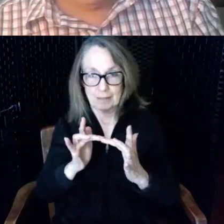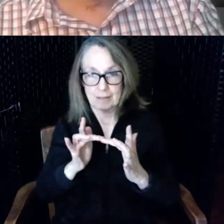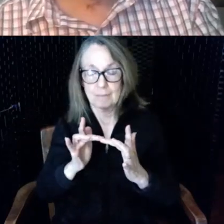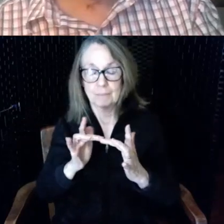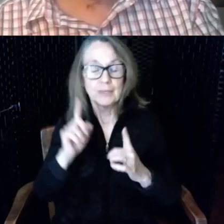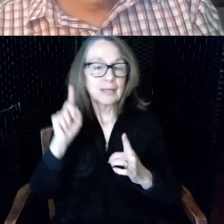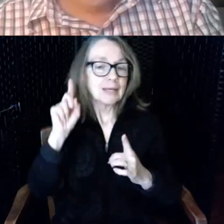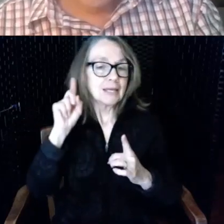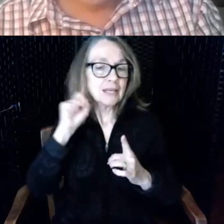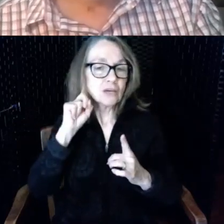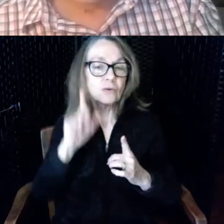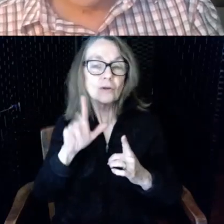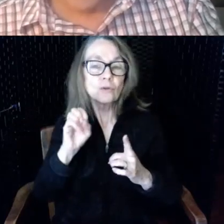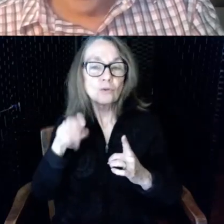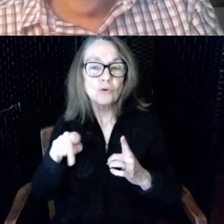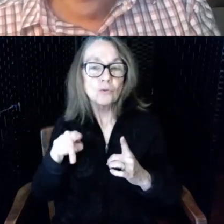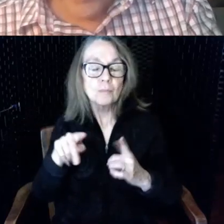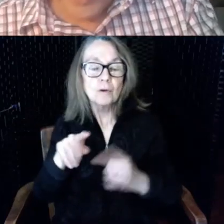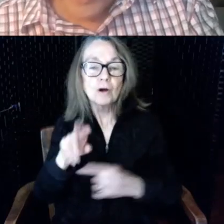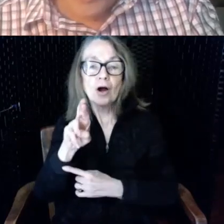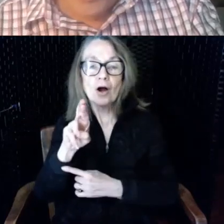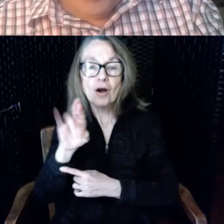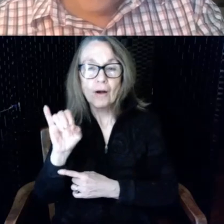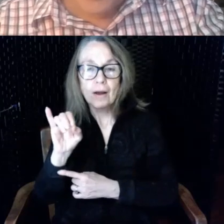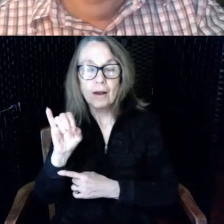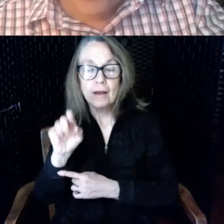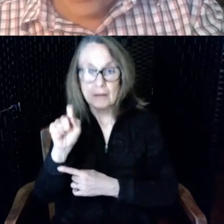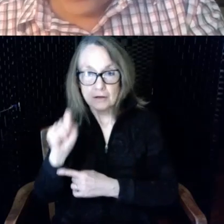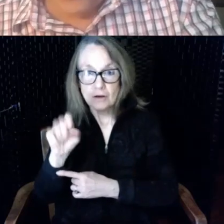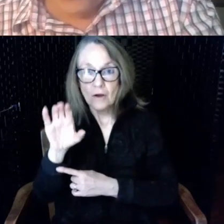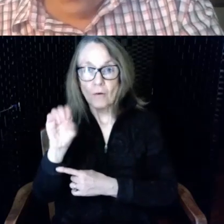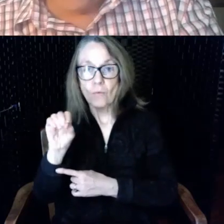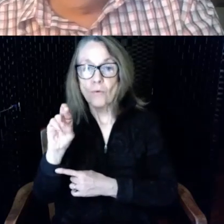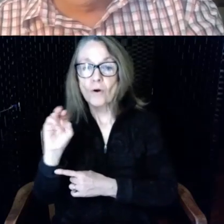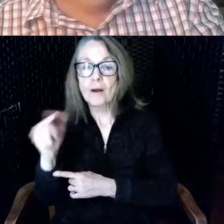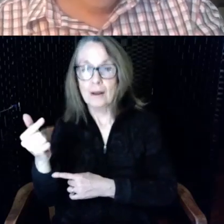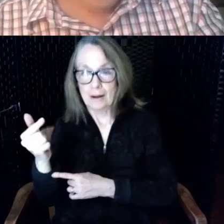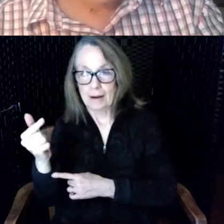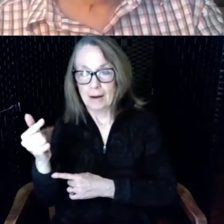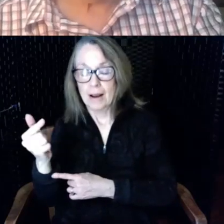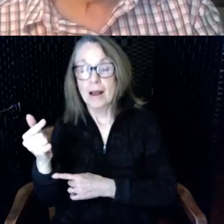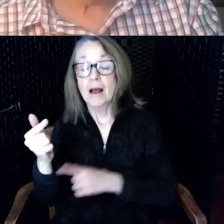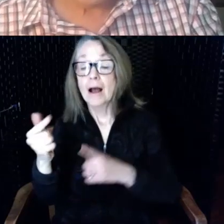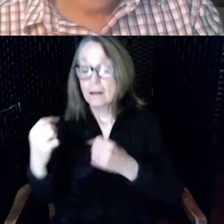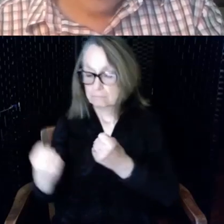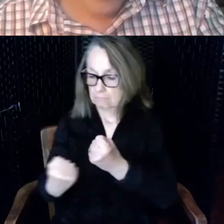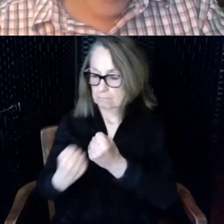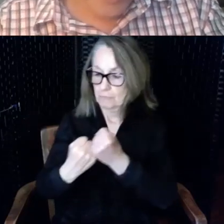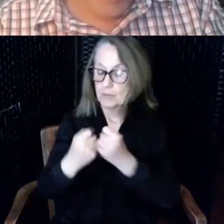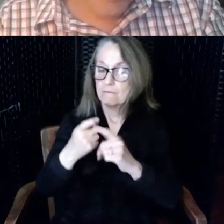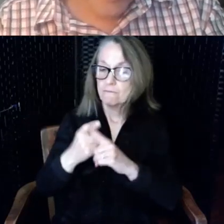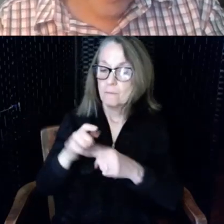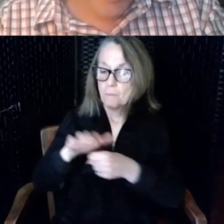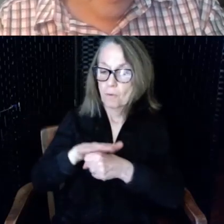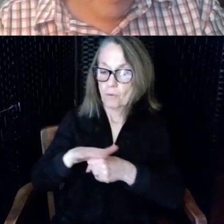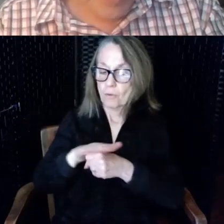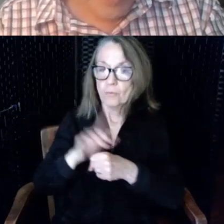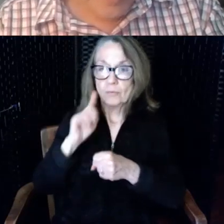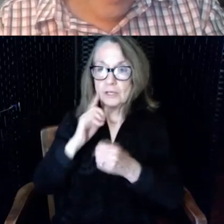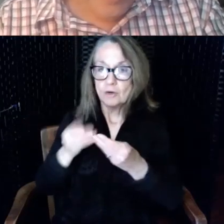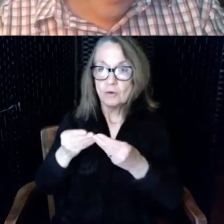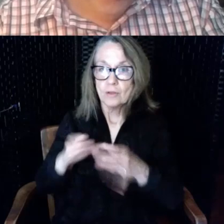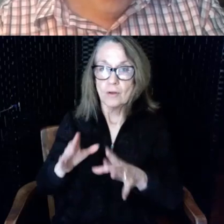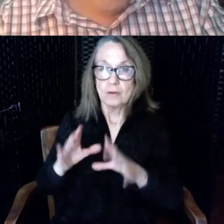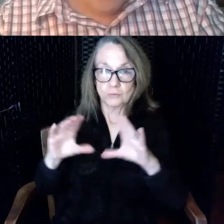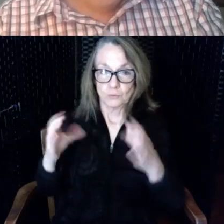and gained the support of a local hearing loss group with David's